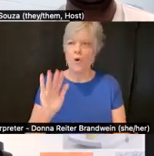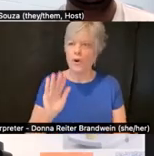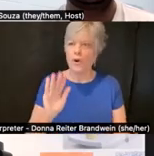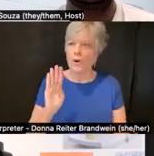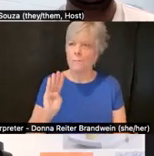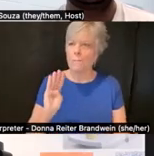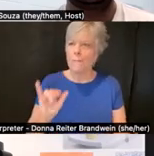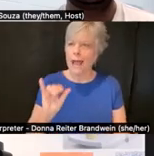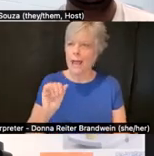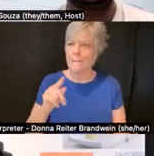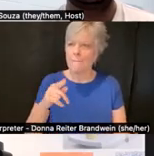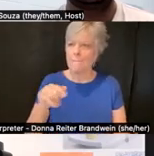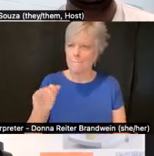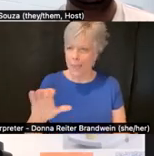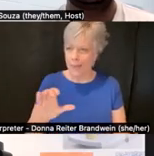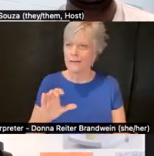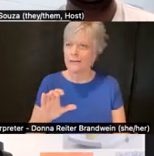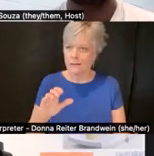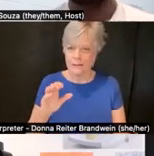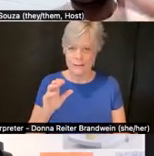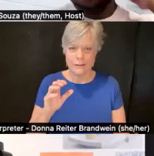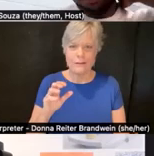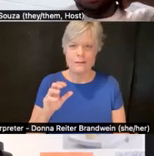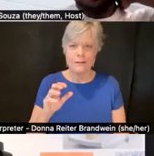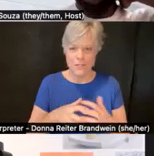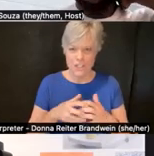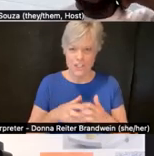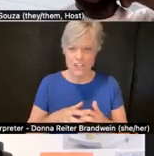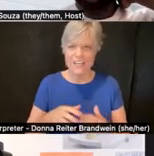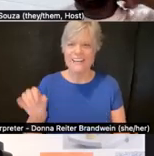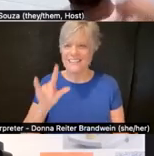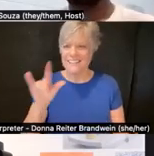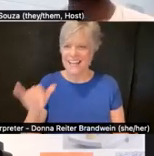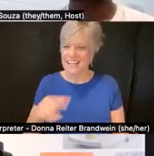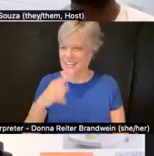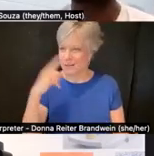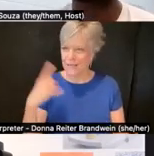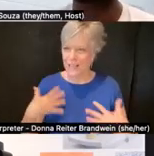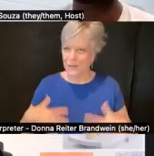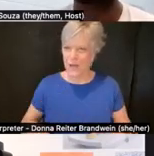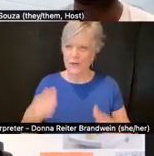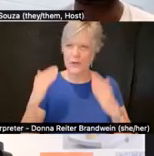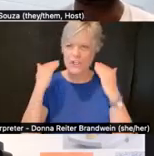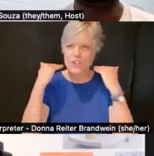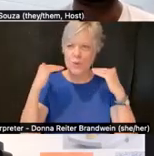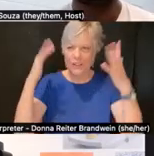Sandy has wavy short hair and is wearing a black sweater and behind them is a concrete wall with a door.